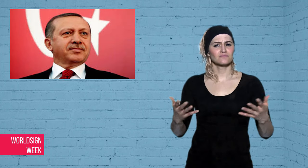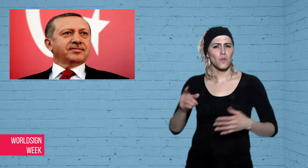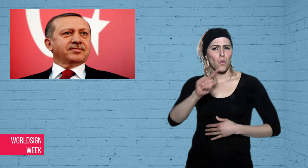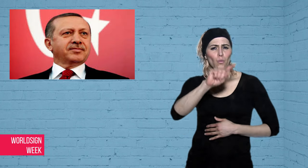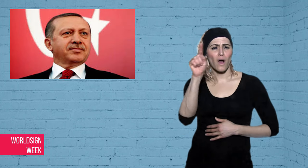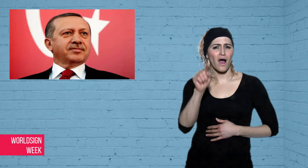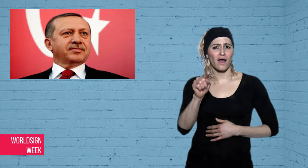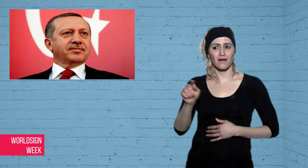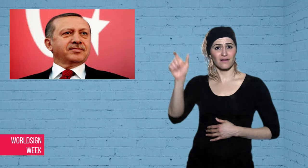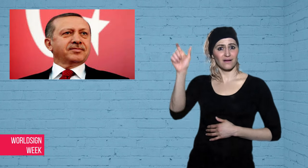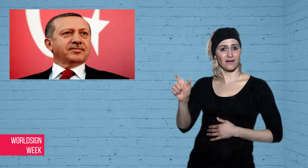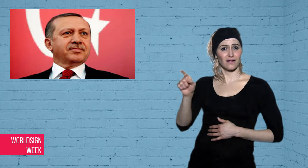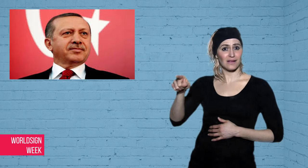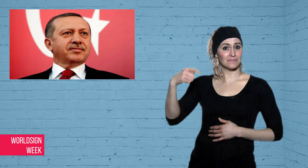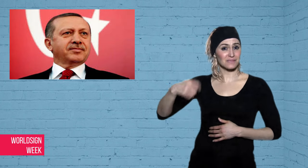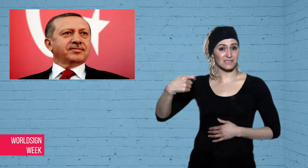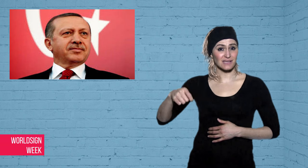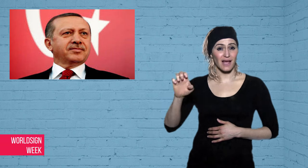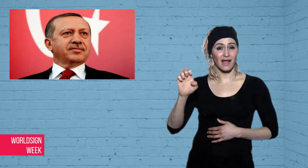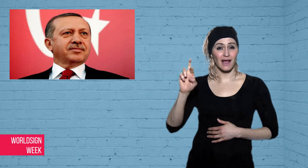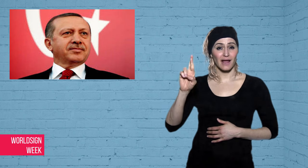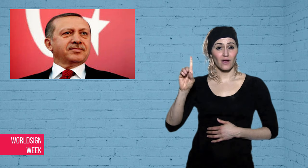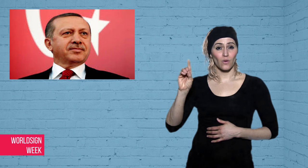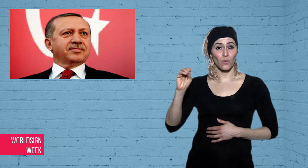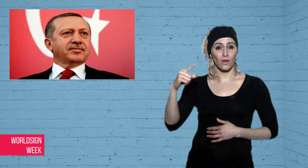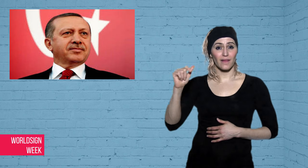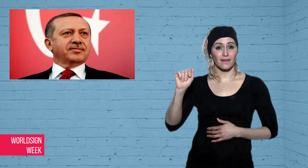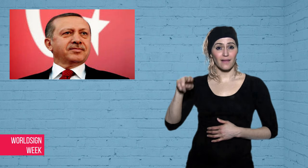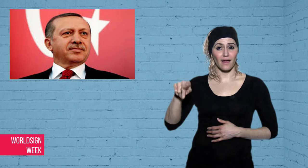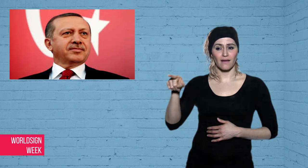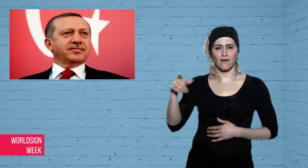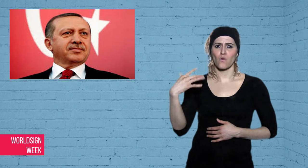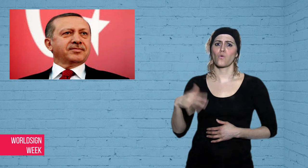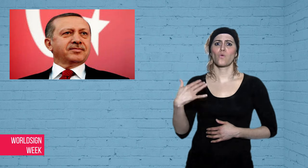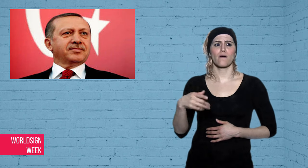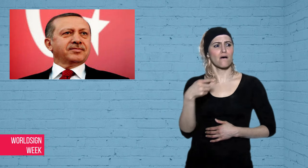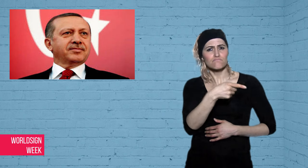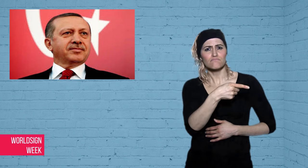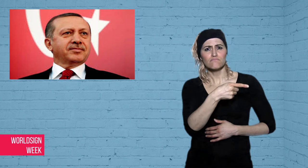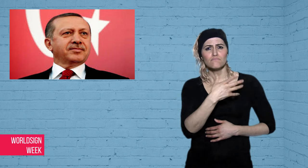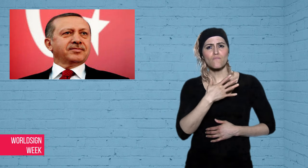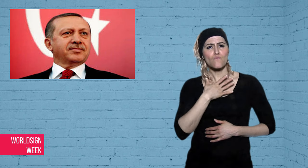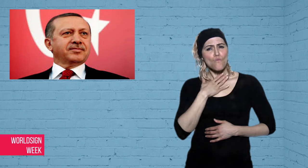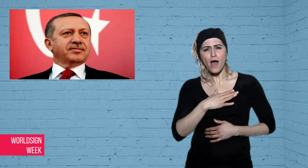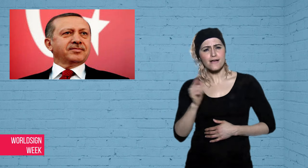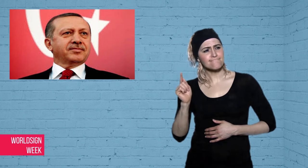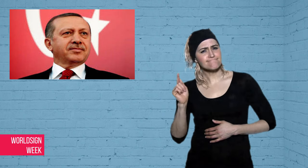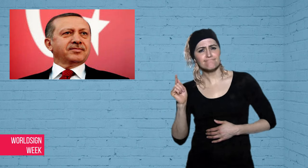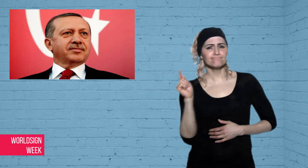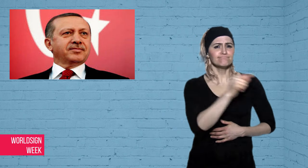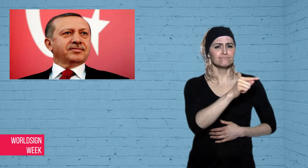Why is Erdogan so interested in